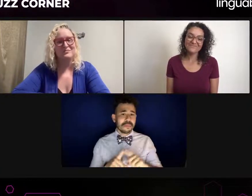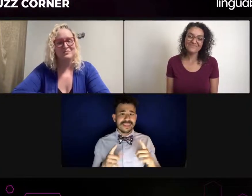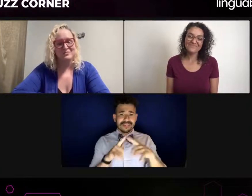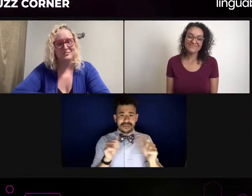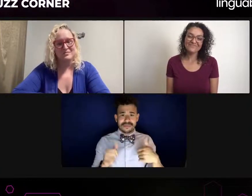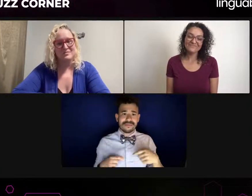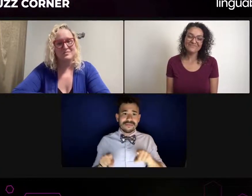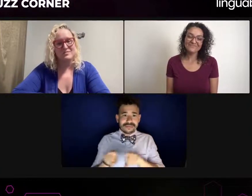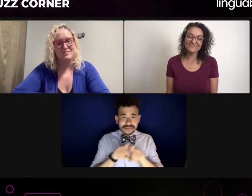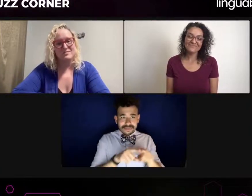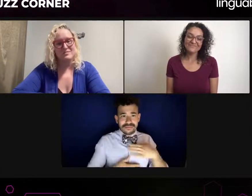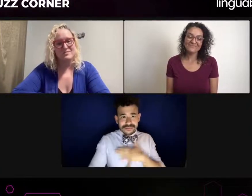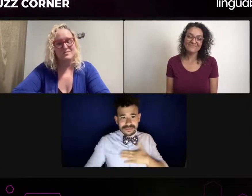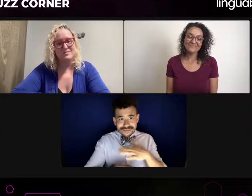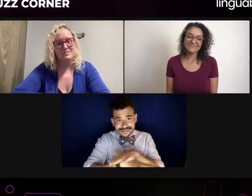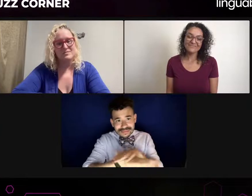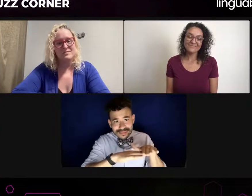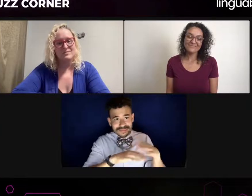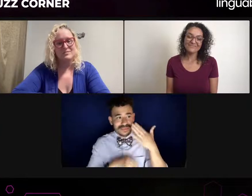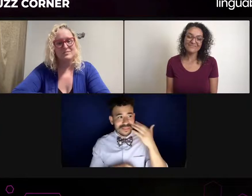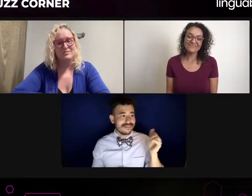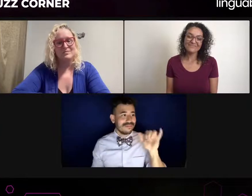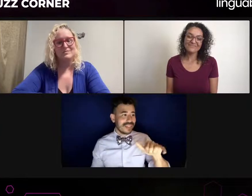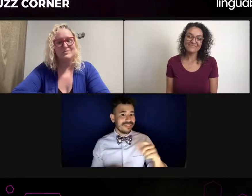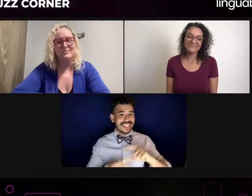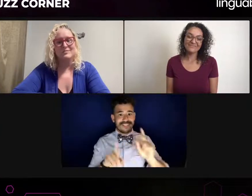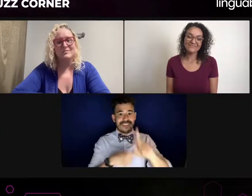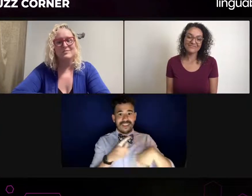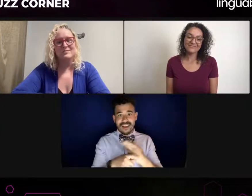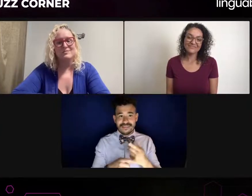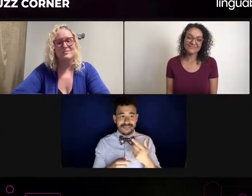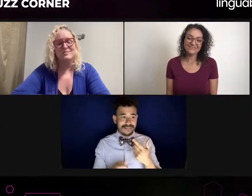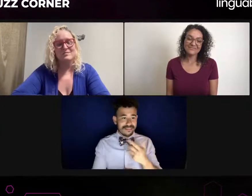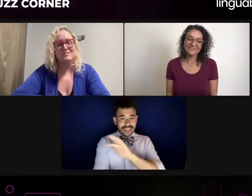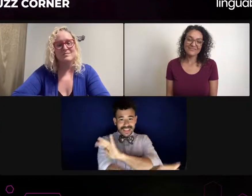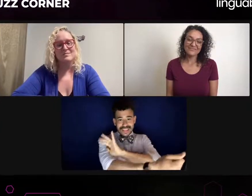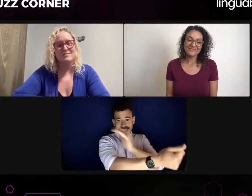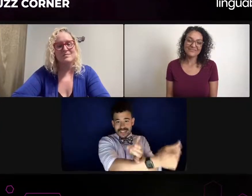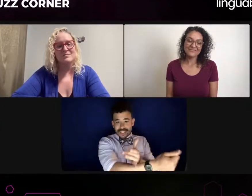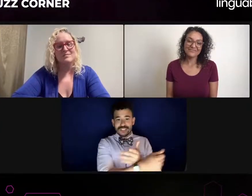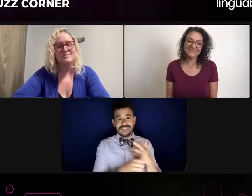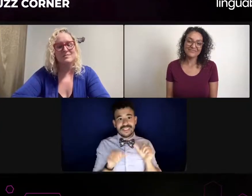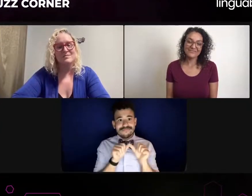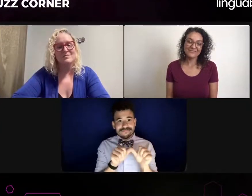Oh, thank you. That's really sweet of you. Hi, everyone. My name is Dickie Hearts, and this is my sign name.